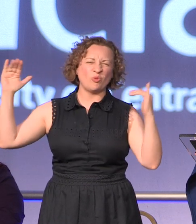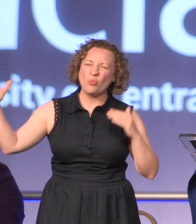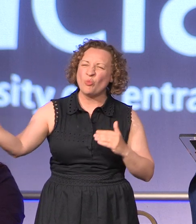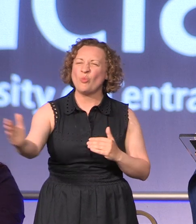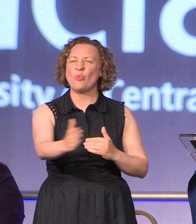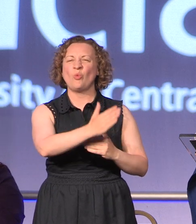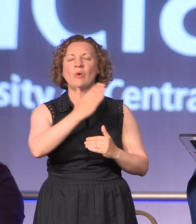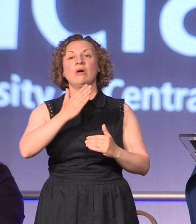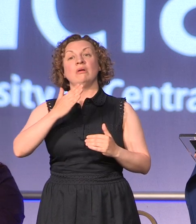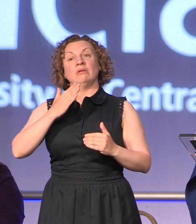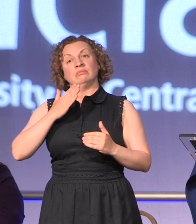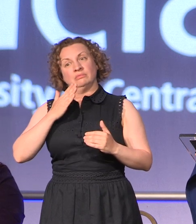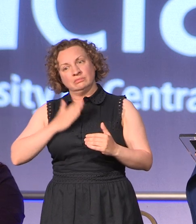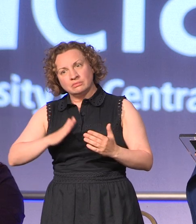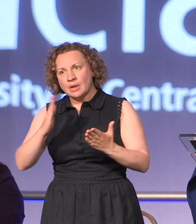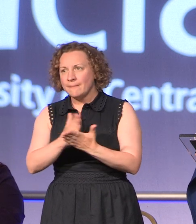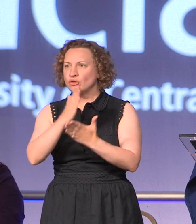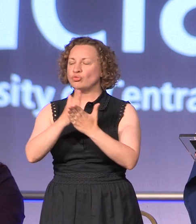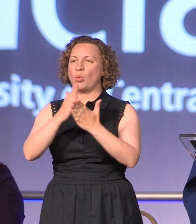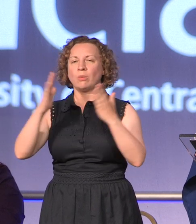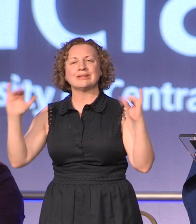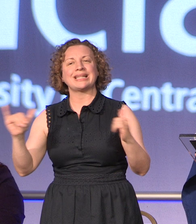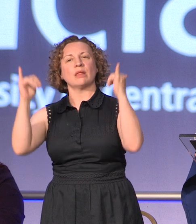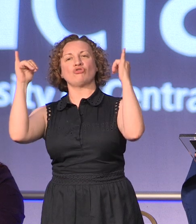need to make sure that we celebrate in an appropriate way.